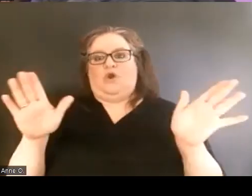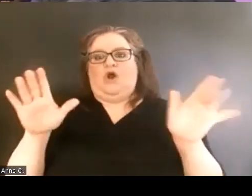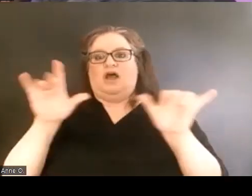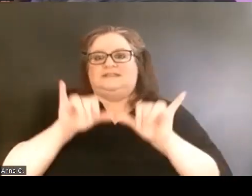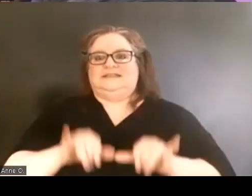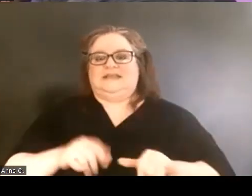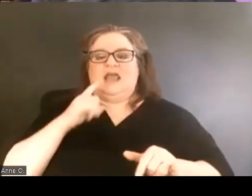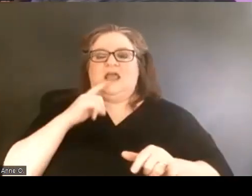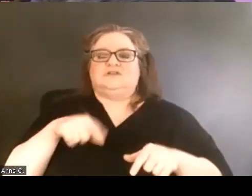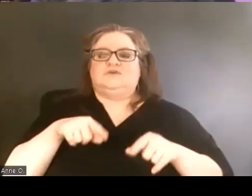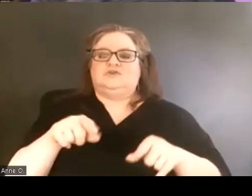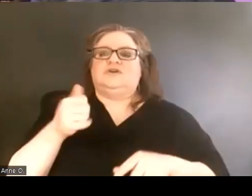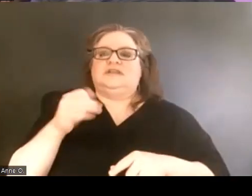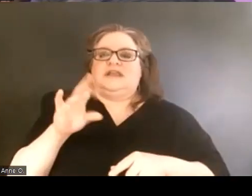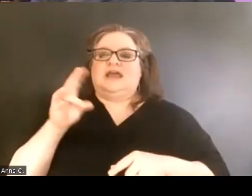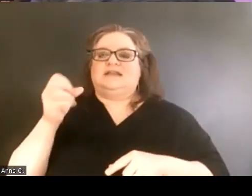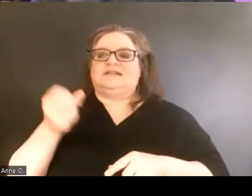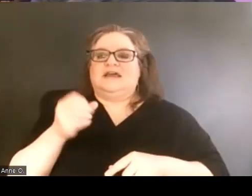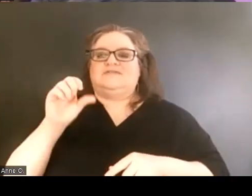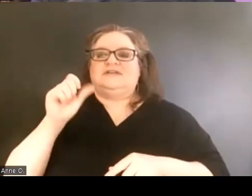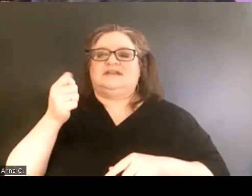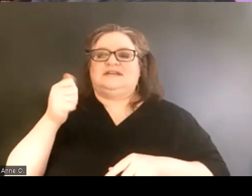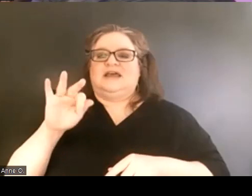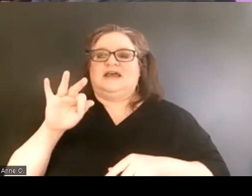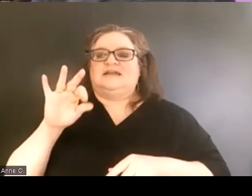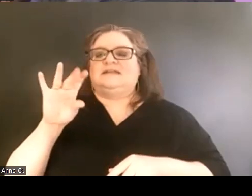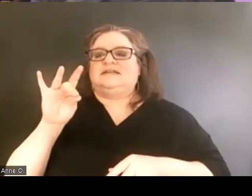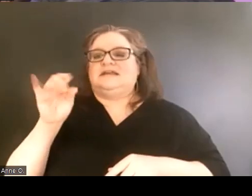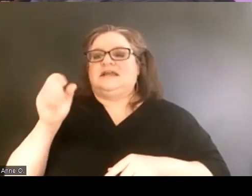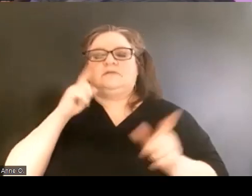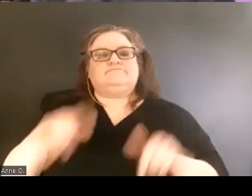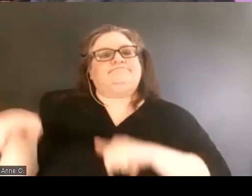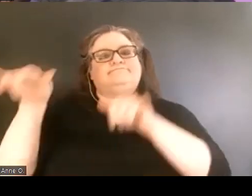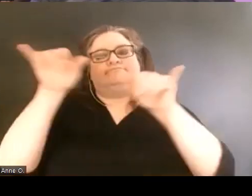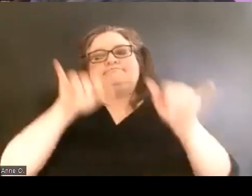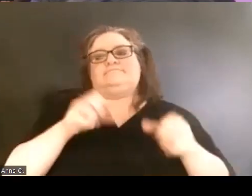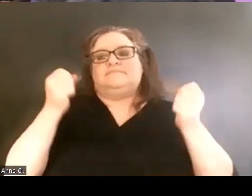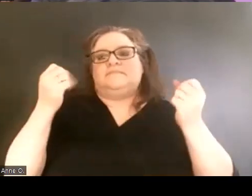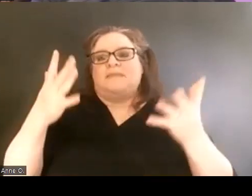at Miami is very consistent with what you saw at many institutions in the US during that time,